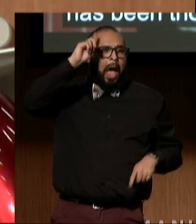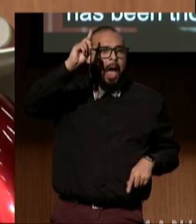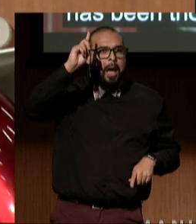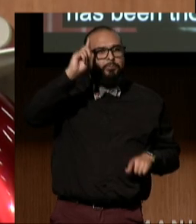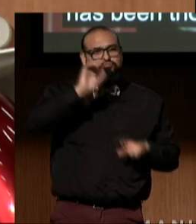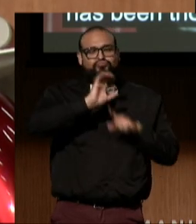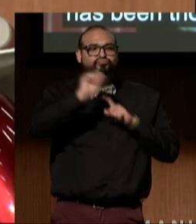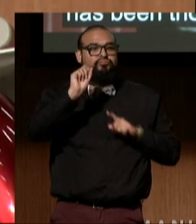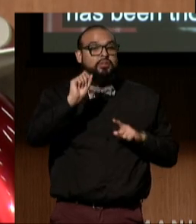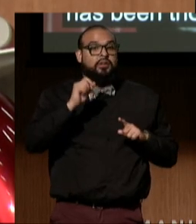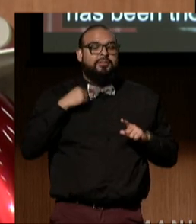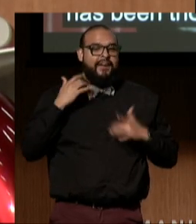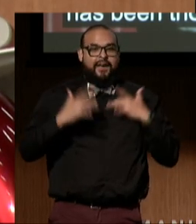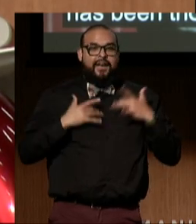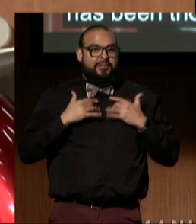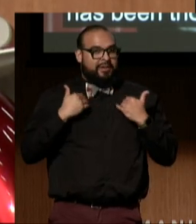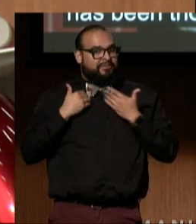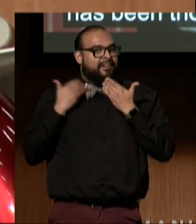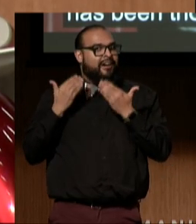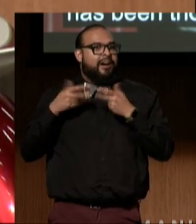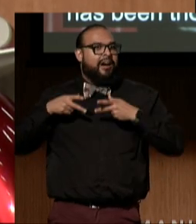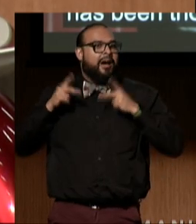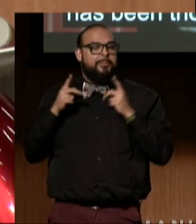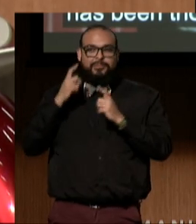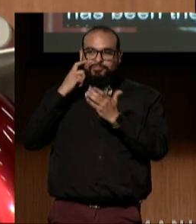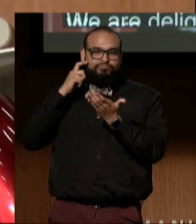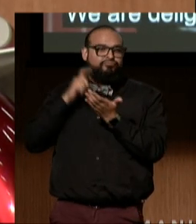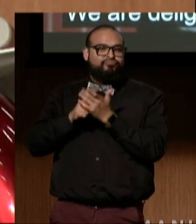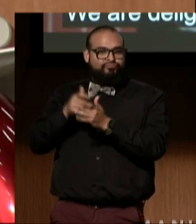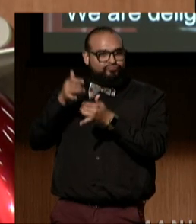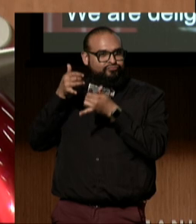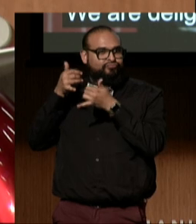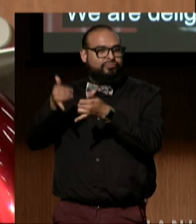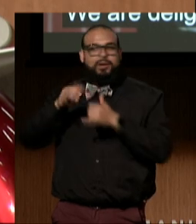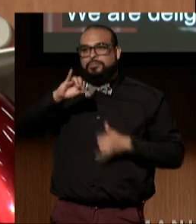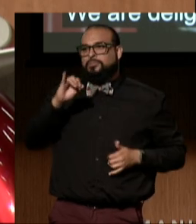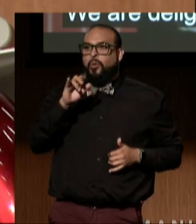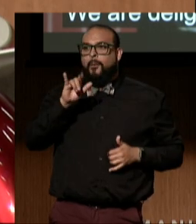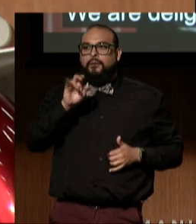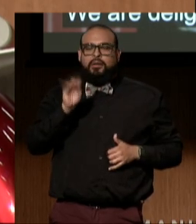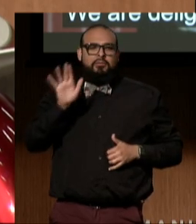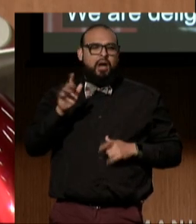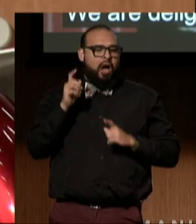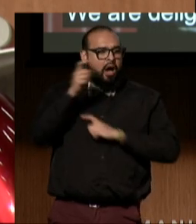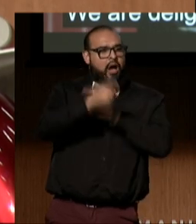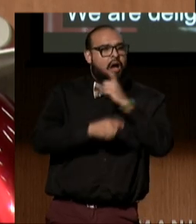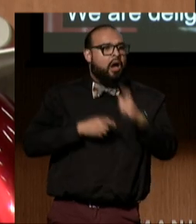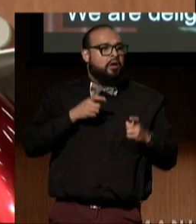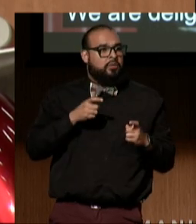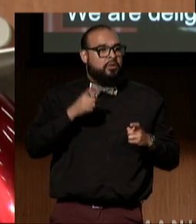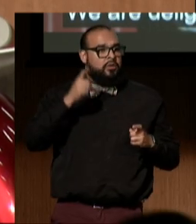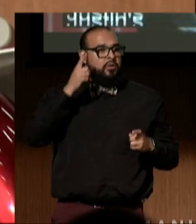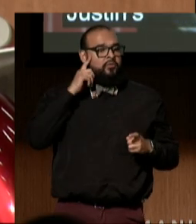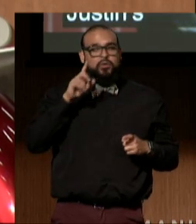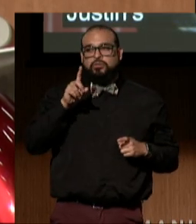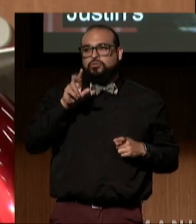We are delighted to have the opportunity to recognize Justin's substantial contribution to DREDF's work.